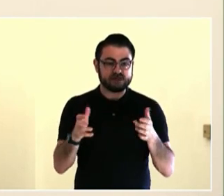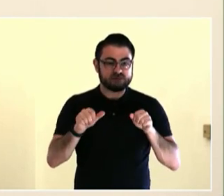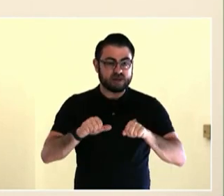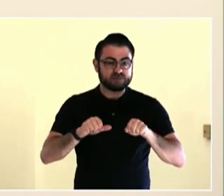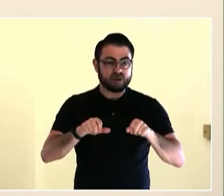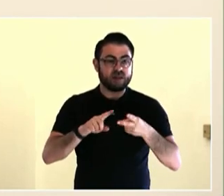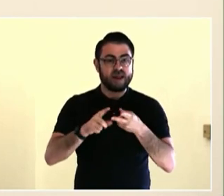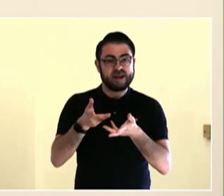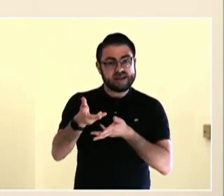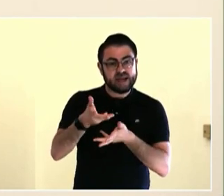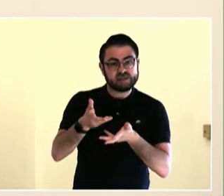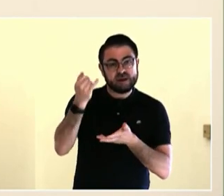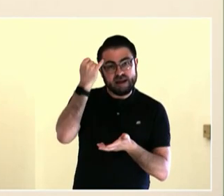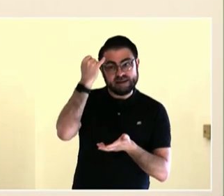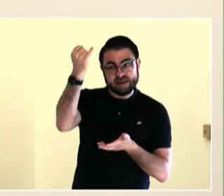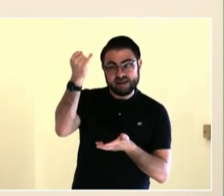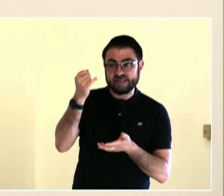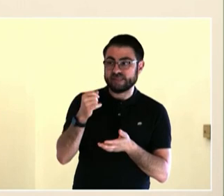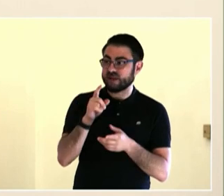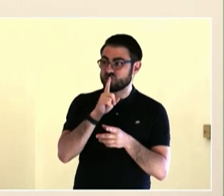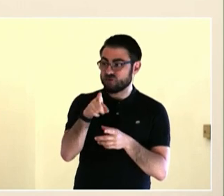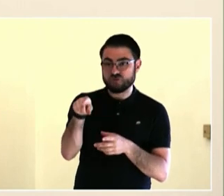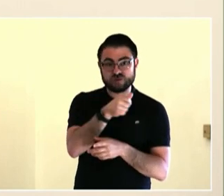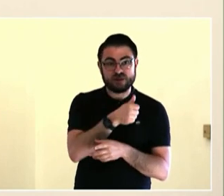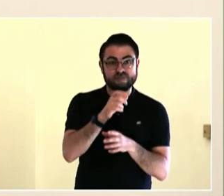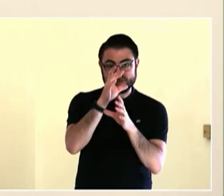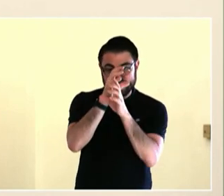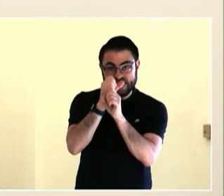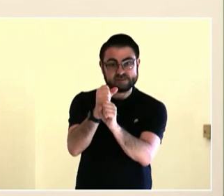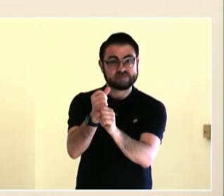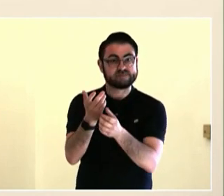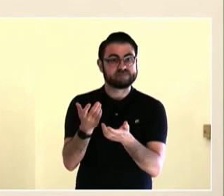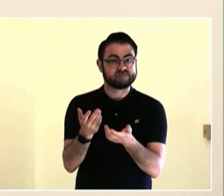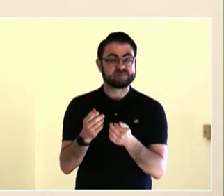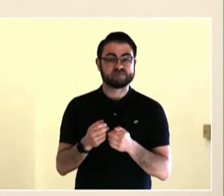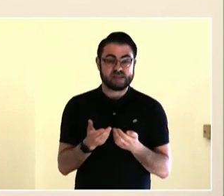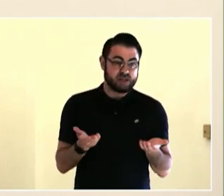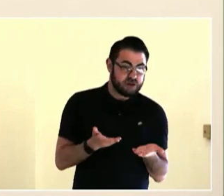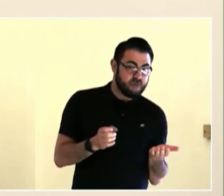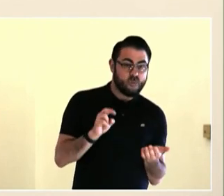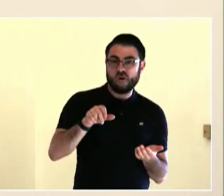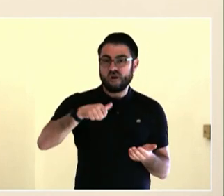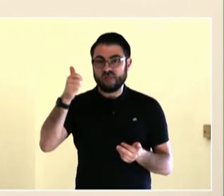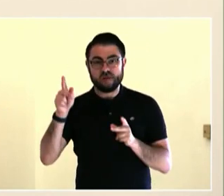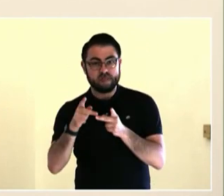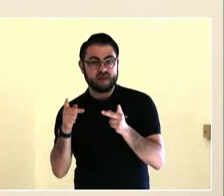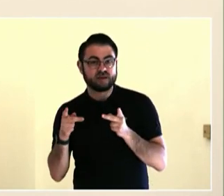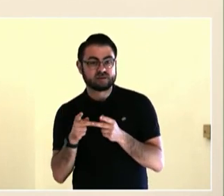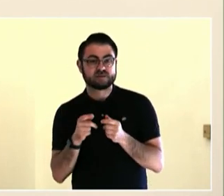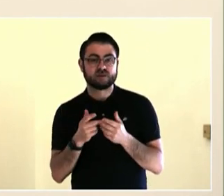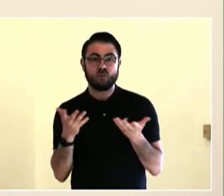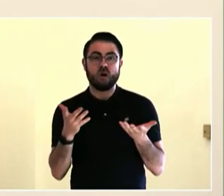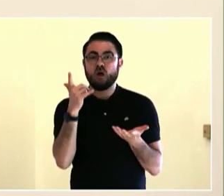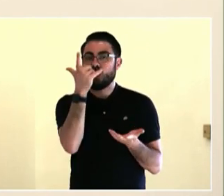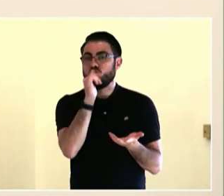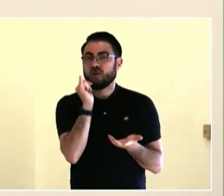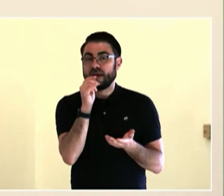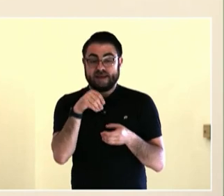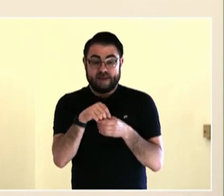better, to be more resilient to climate change? Can you imagine one way you